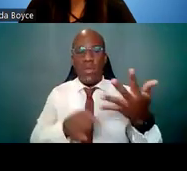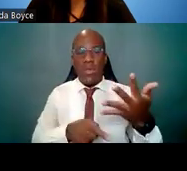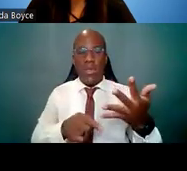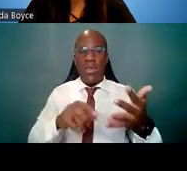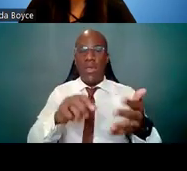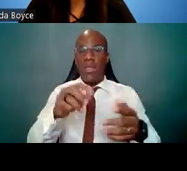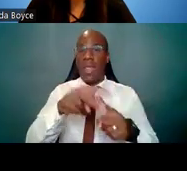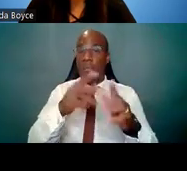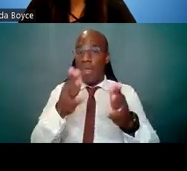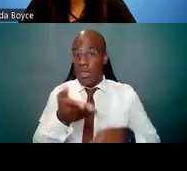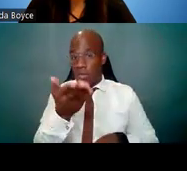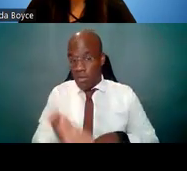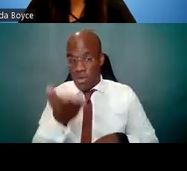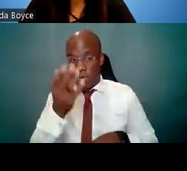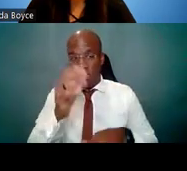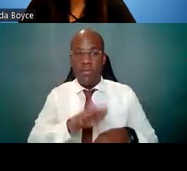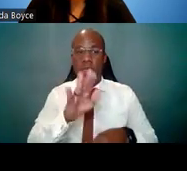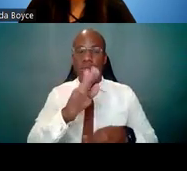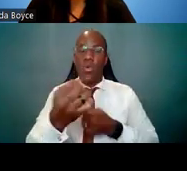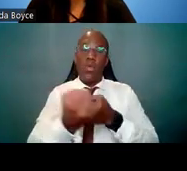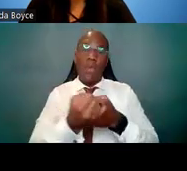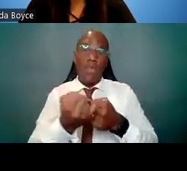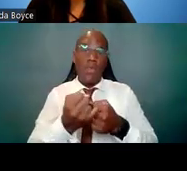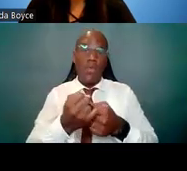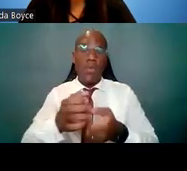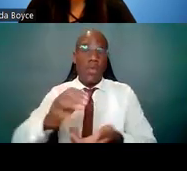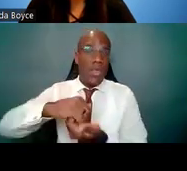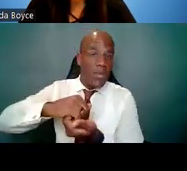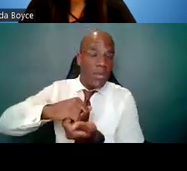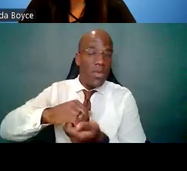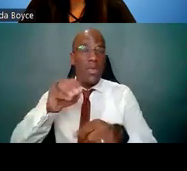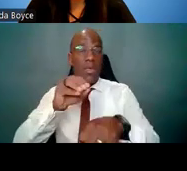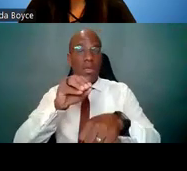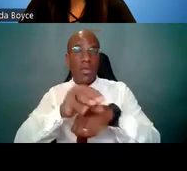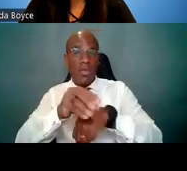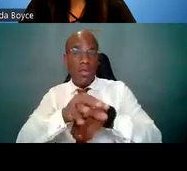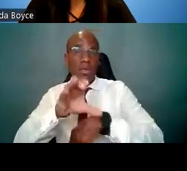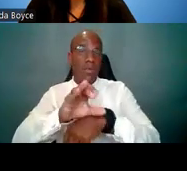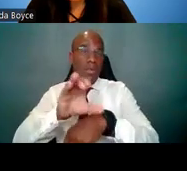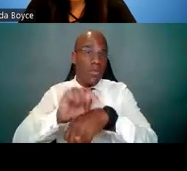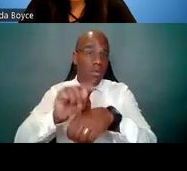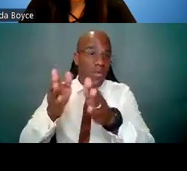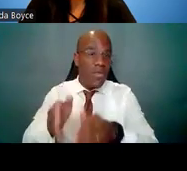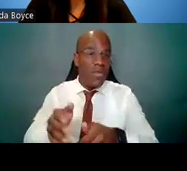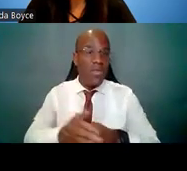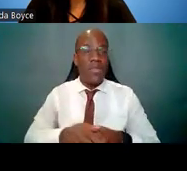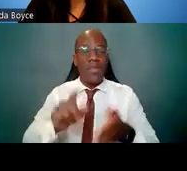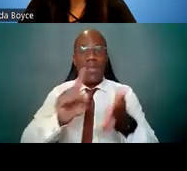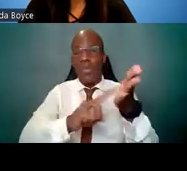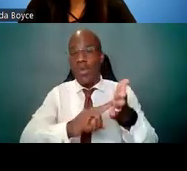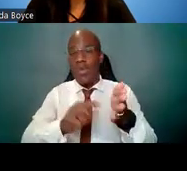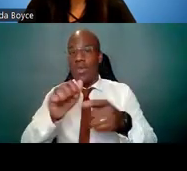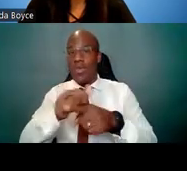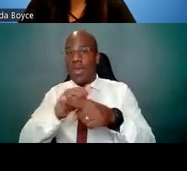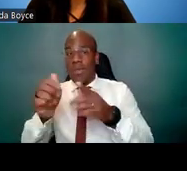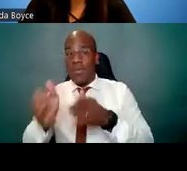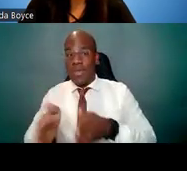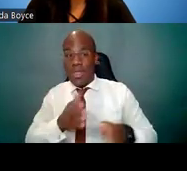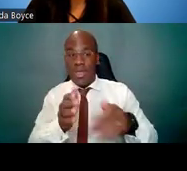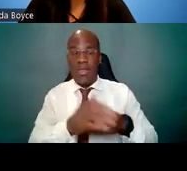your sponsors, collaborators and consultants; the research training plan; training potential; and the institutional environment and commitment